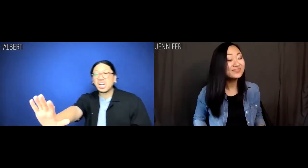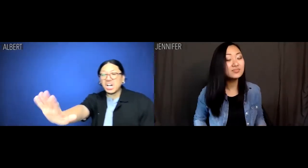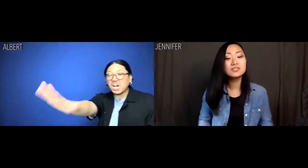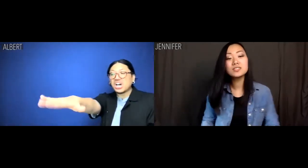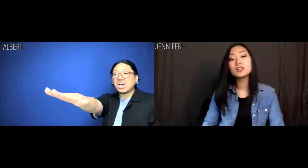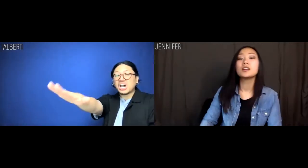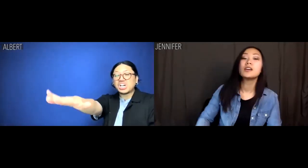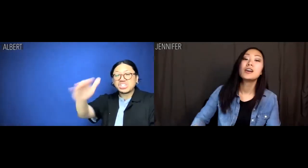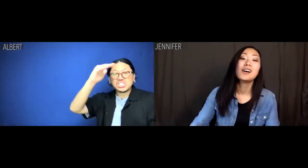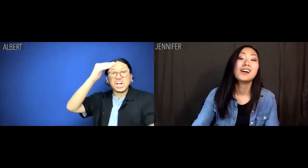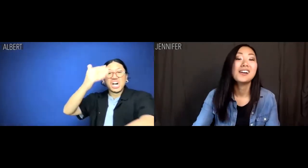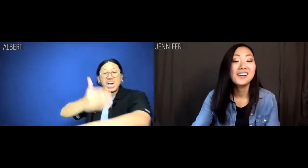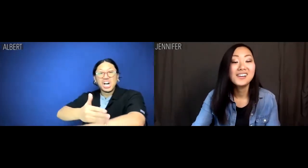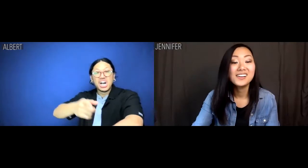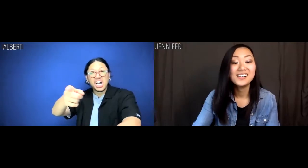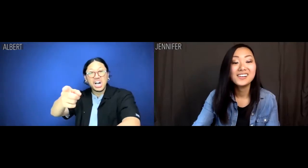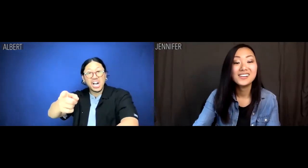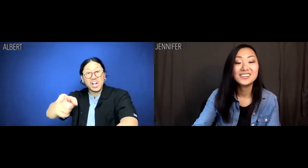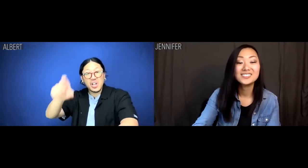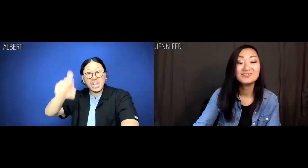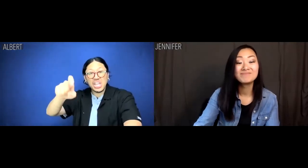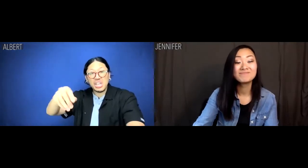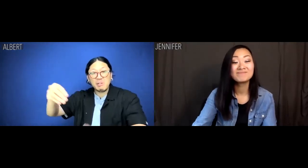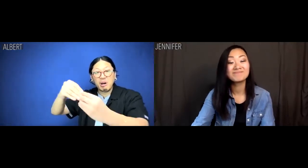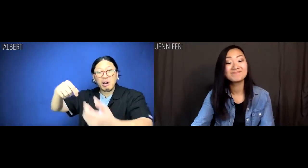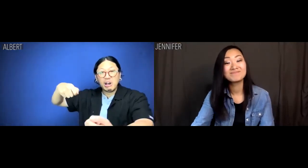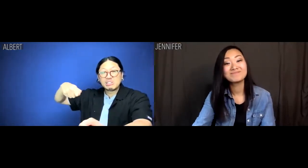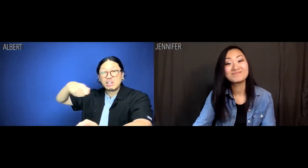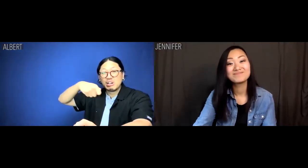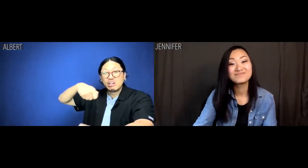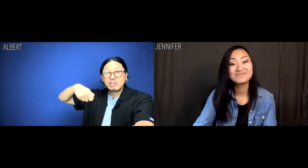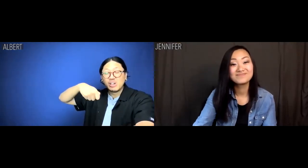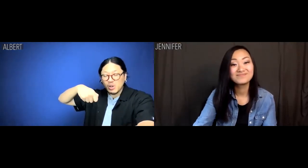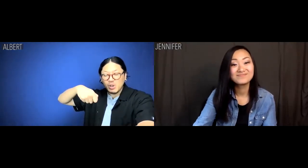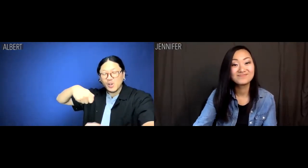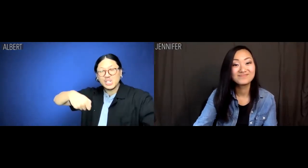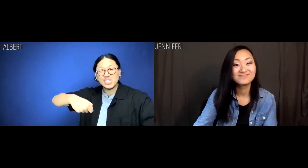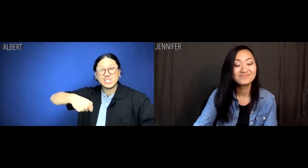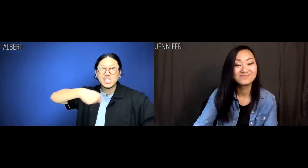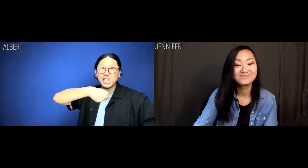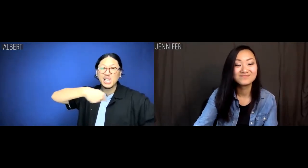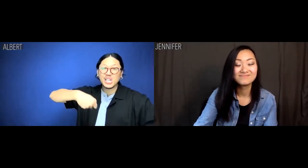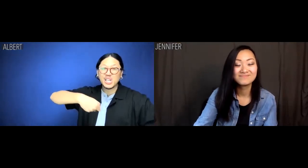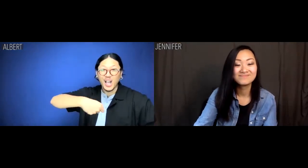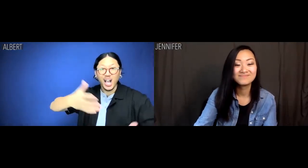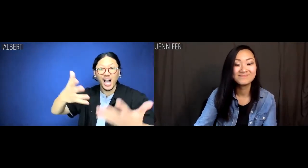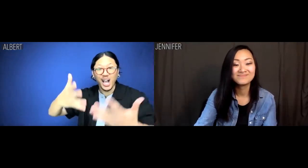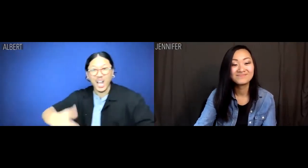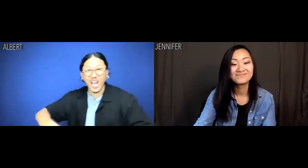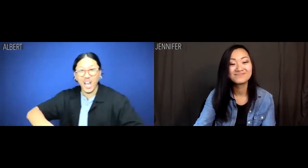Albert: "Uh Son? You need MORE rosin for your cello?